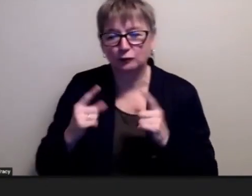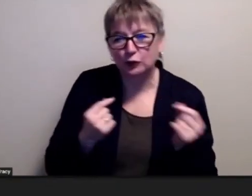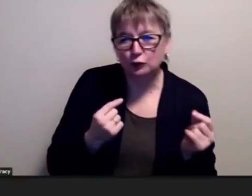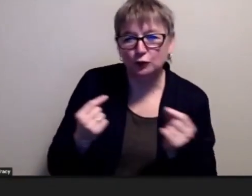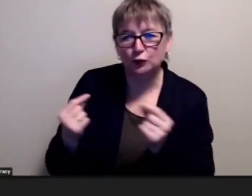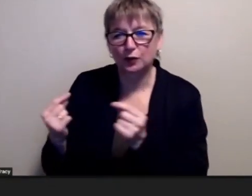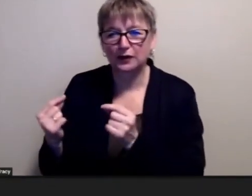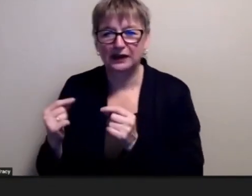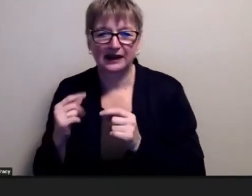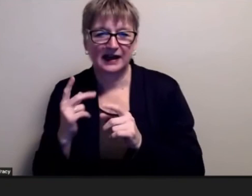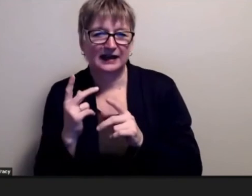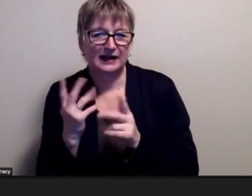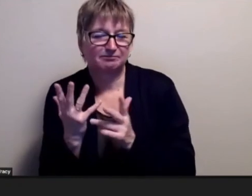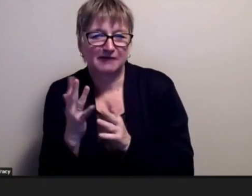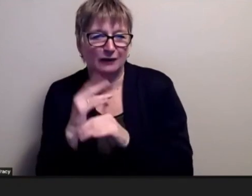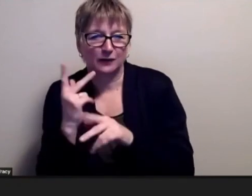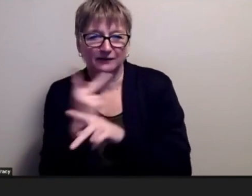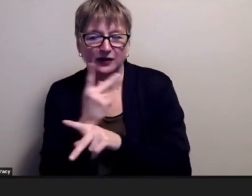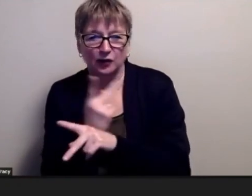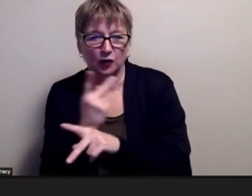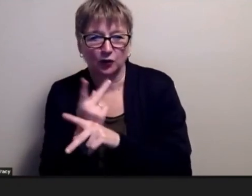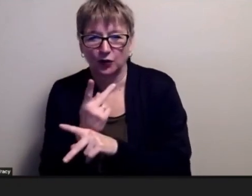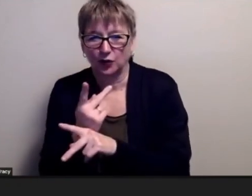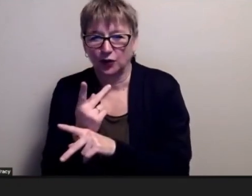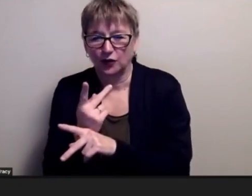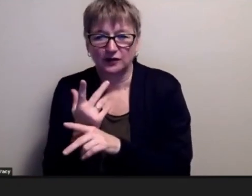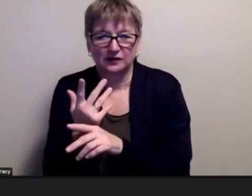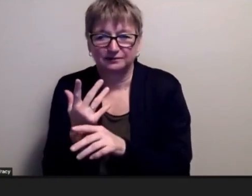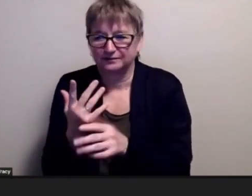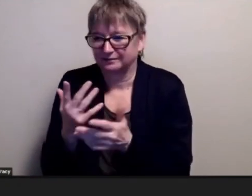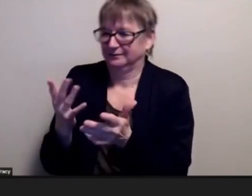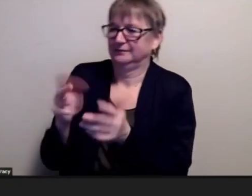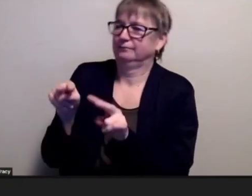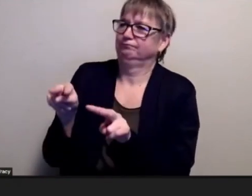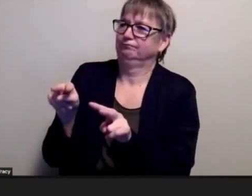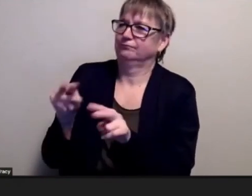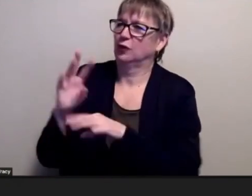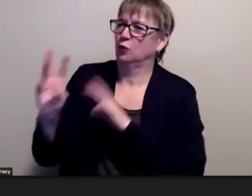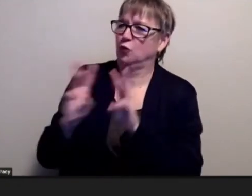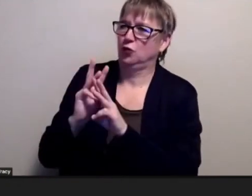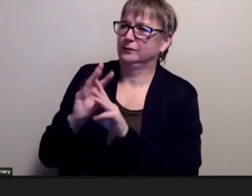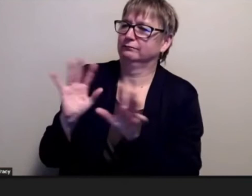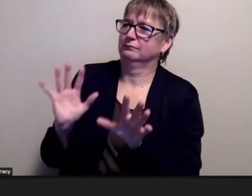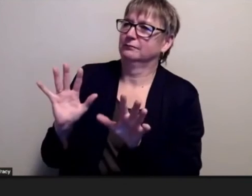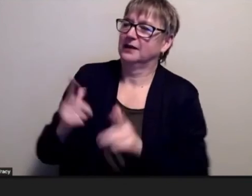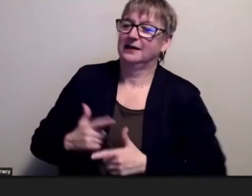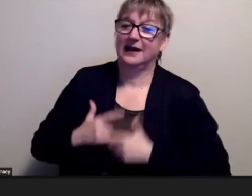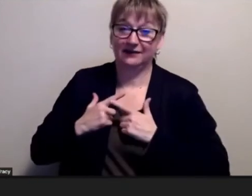out things about with the world about life through those movies in many ways that really gave you